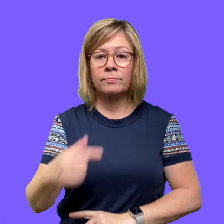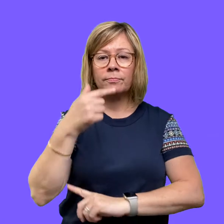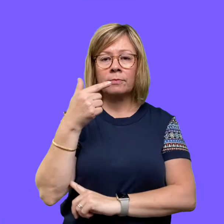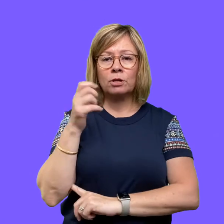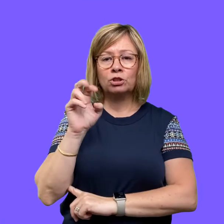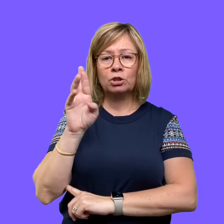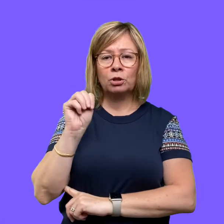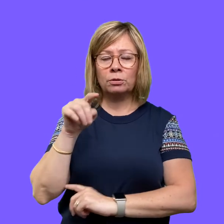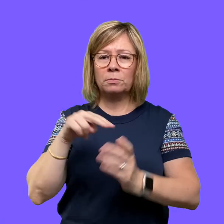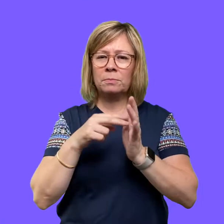Germ.